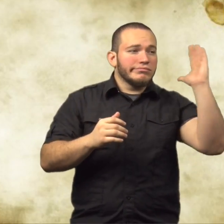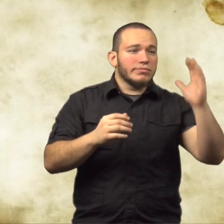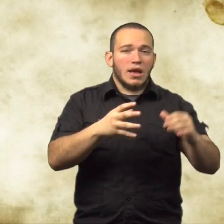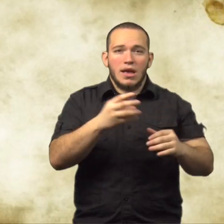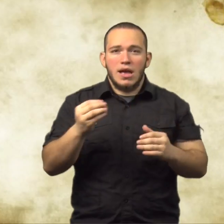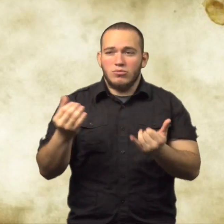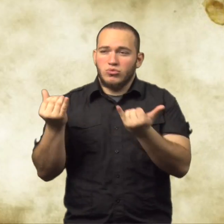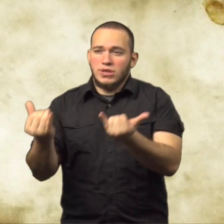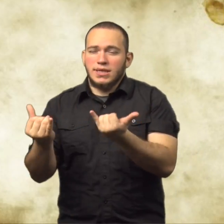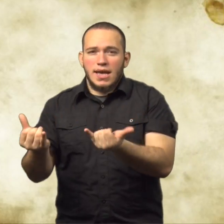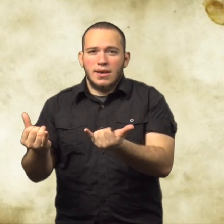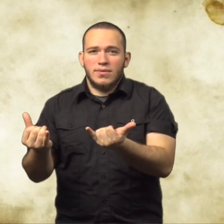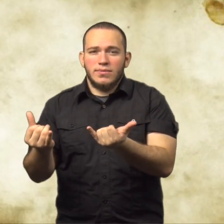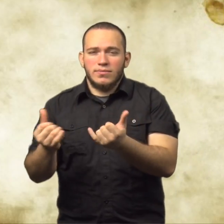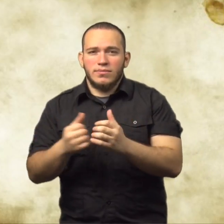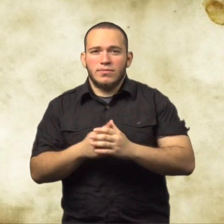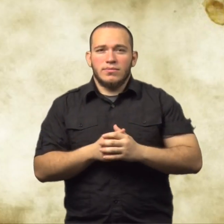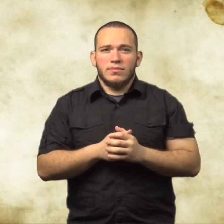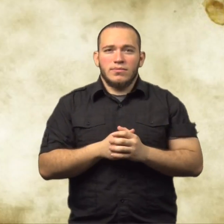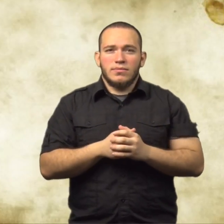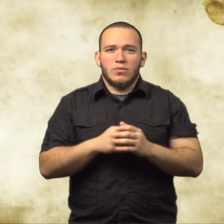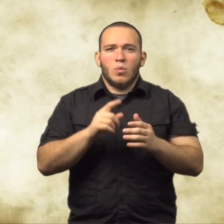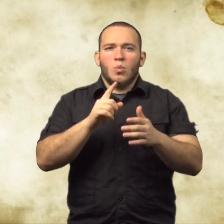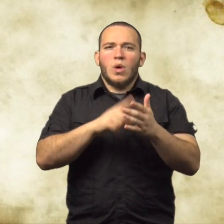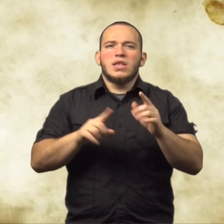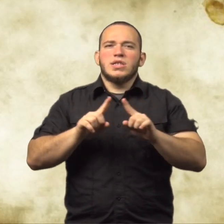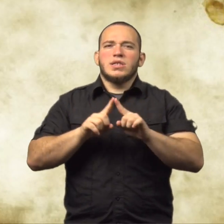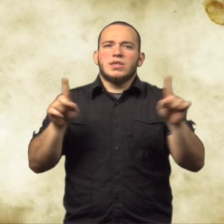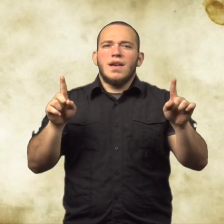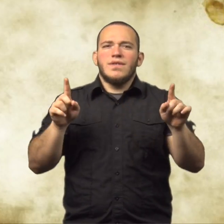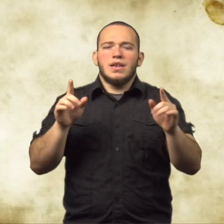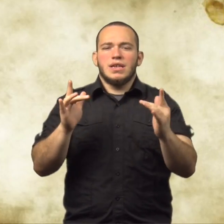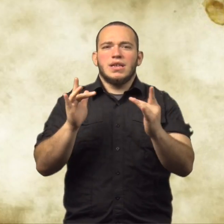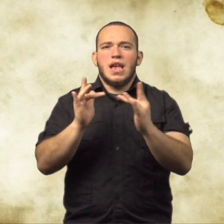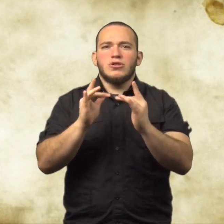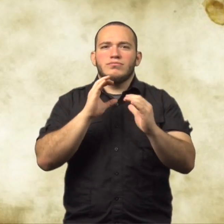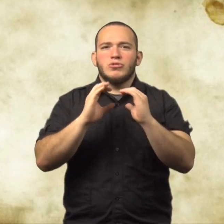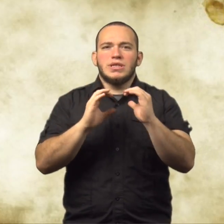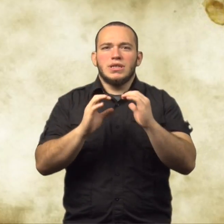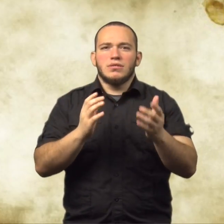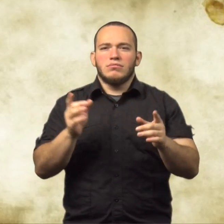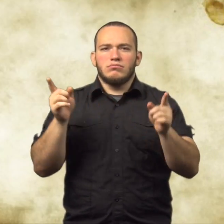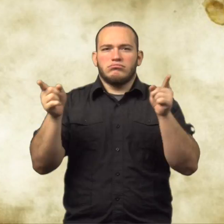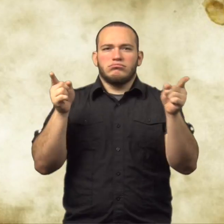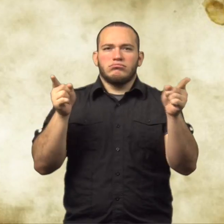Compare how they stayed in touch in the past with how you stay in touch today.